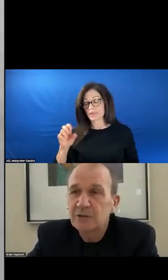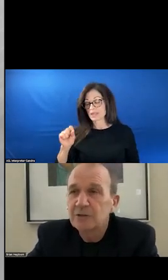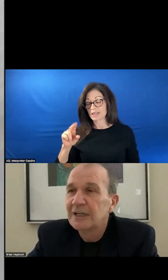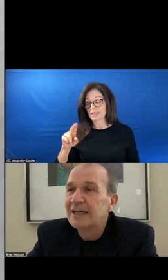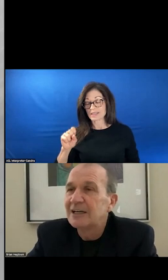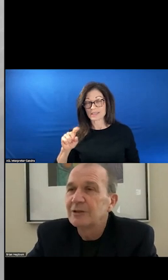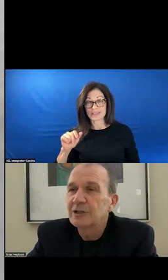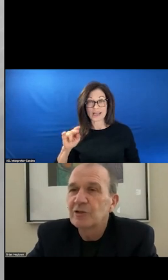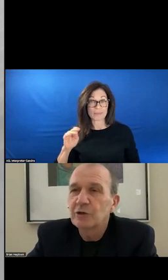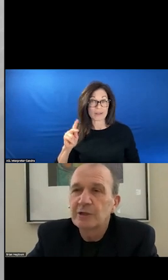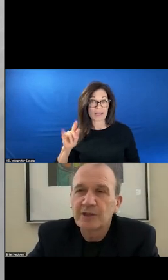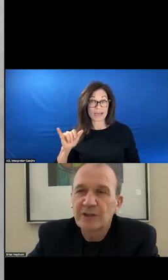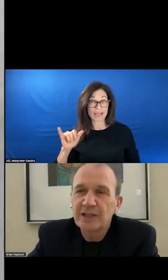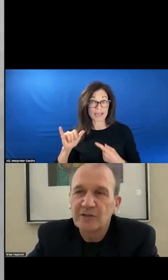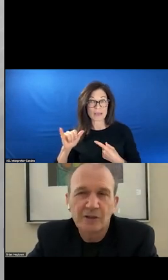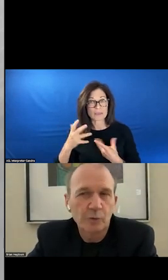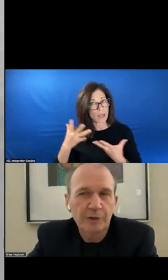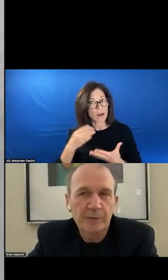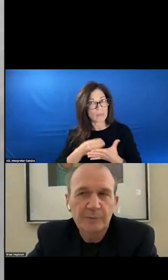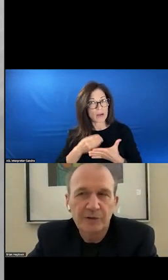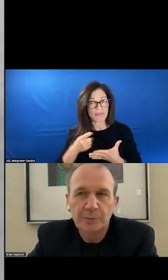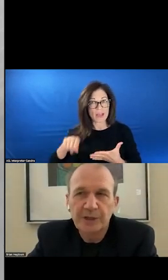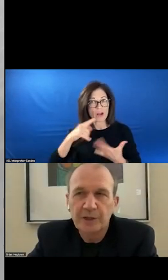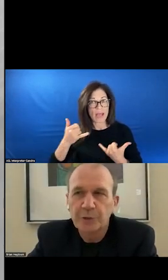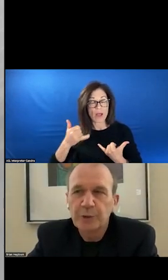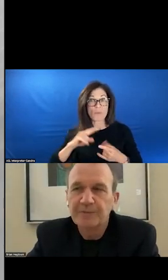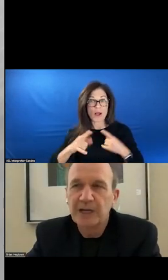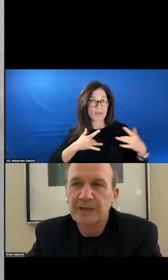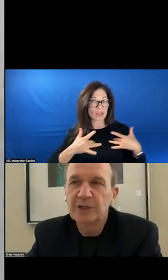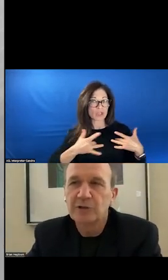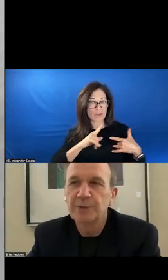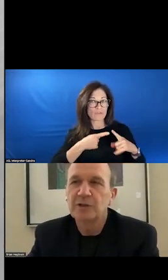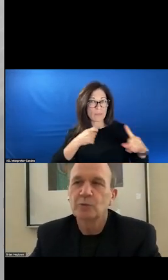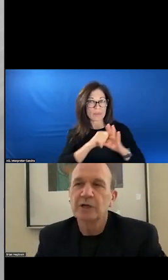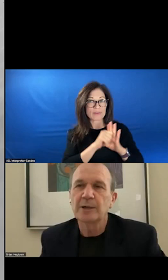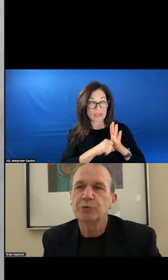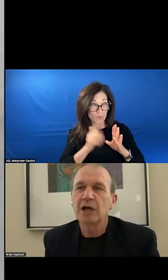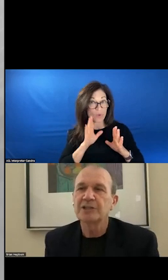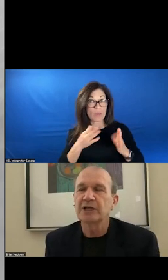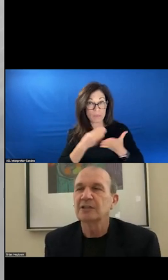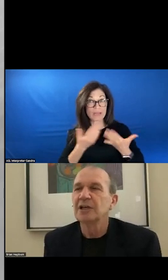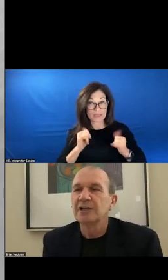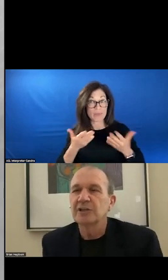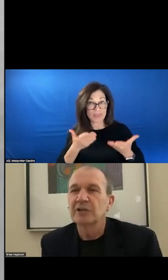NOW. THE CONCERN OF THE STATES IS WILL THE MONEY STILL BE THERE IN 3 TO 5 YEARS? WE ARE ON A PROJECT THAT IS